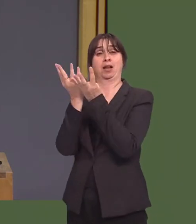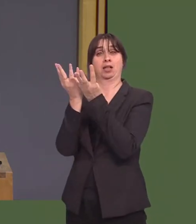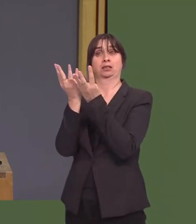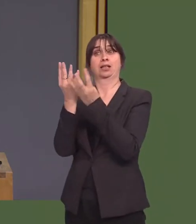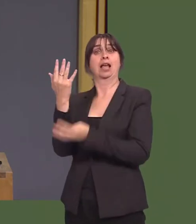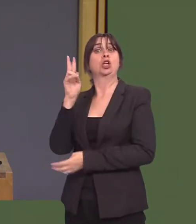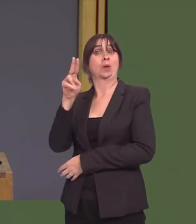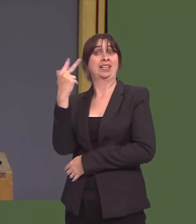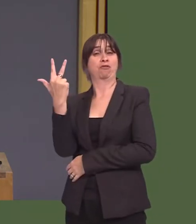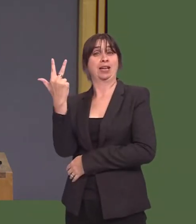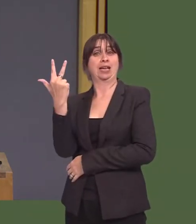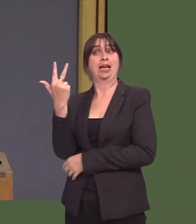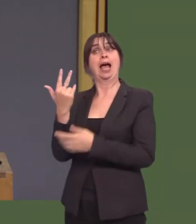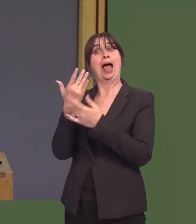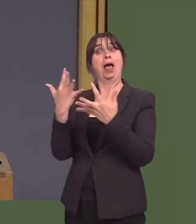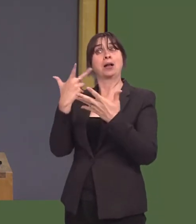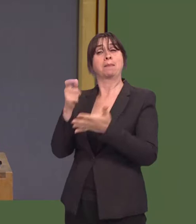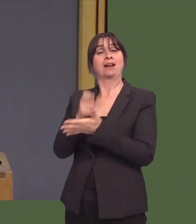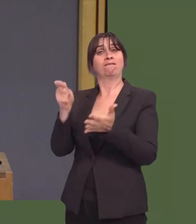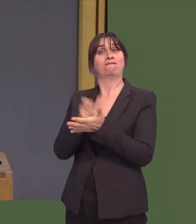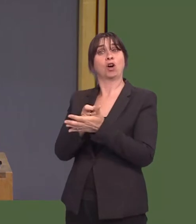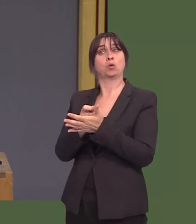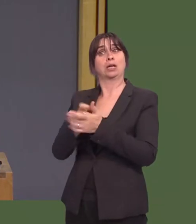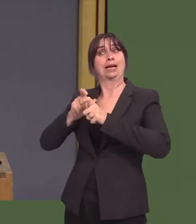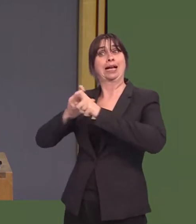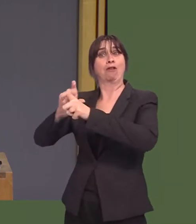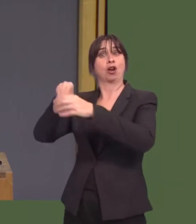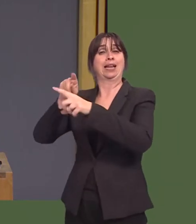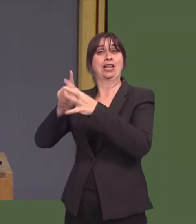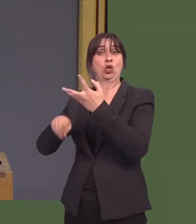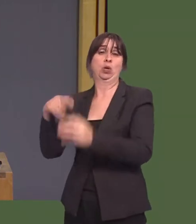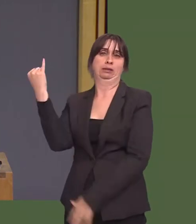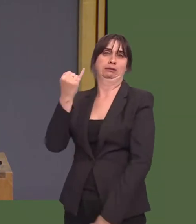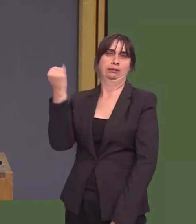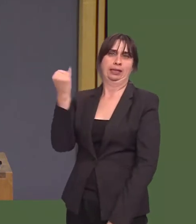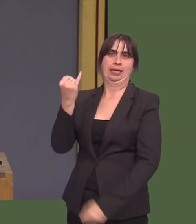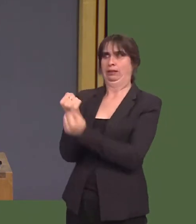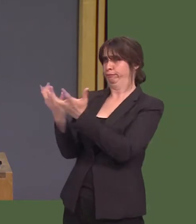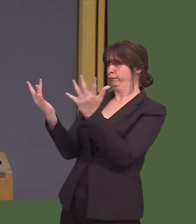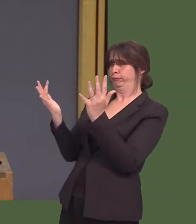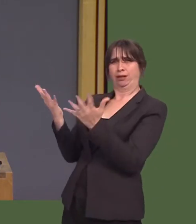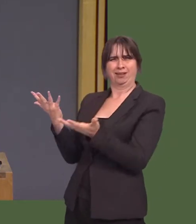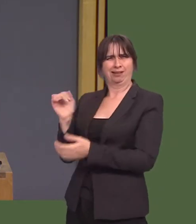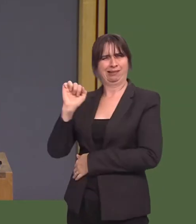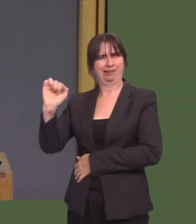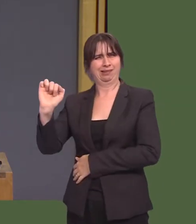And, in particular, this throws perhaps more into question than previously the nature of